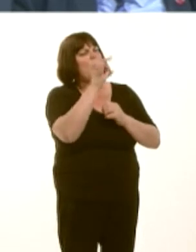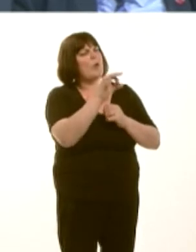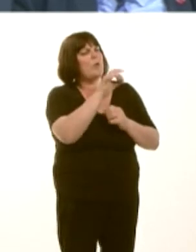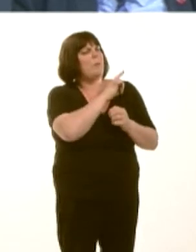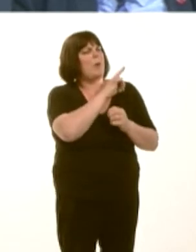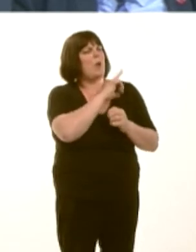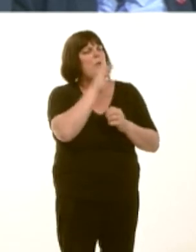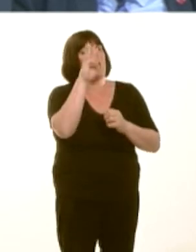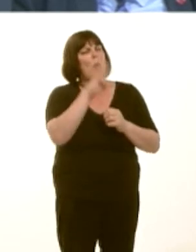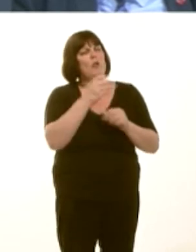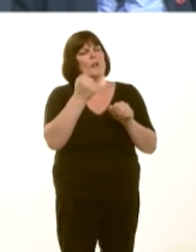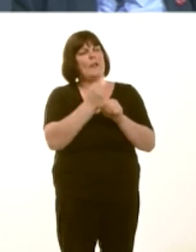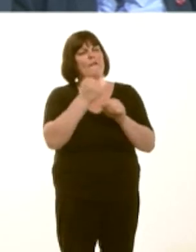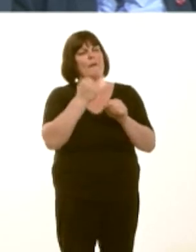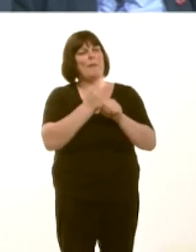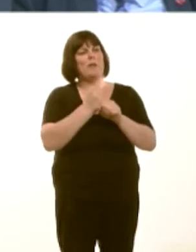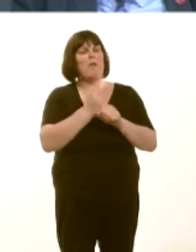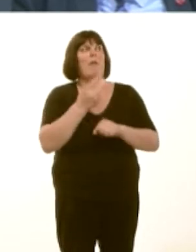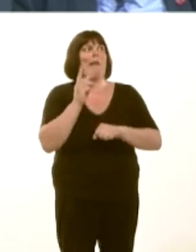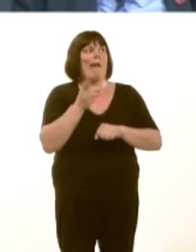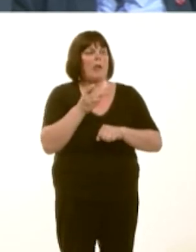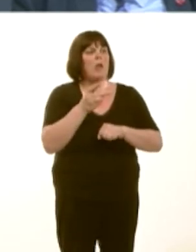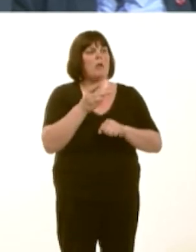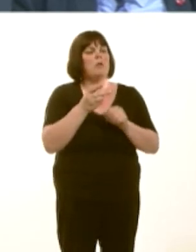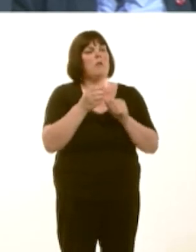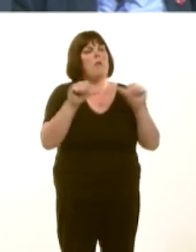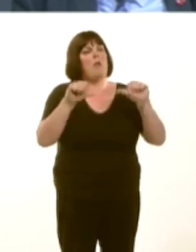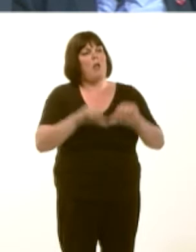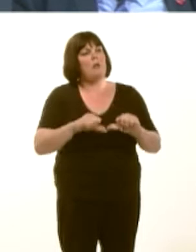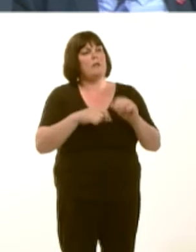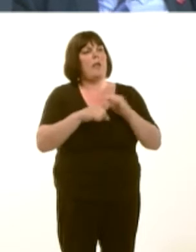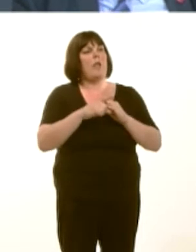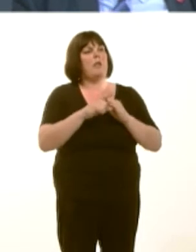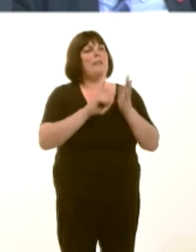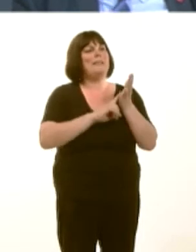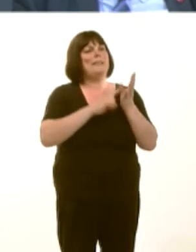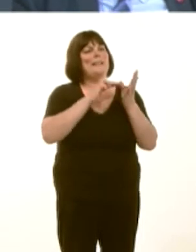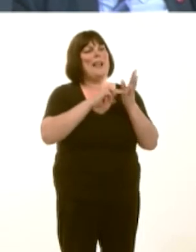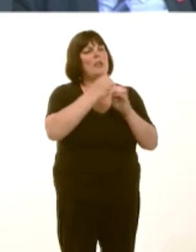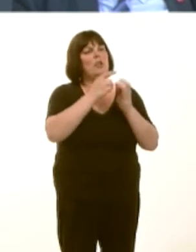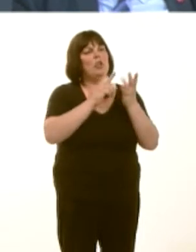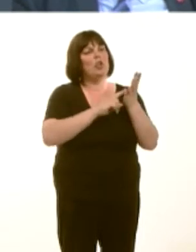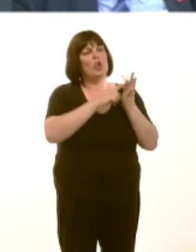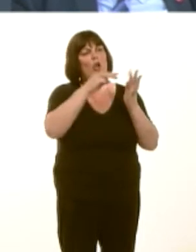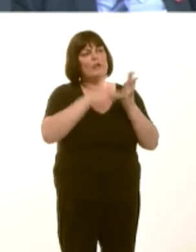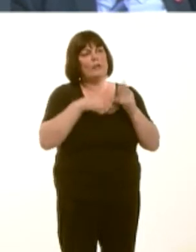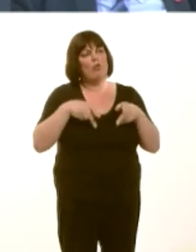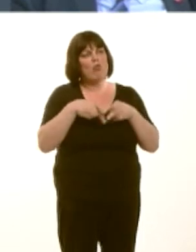lost at the information rights tribunal in the Llangollen River Lodge case, over a refusal